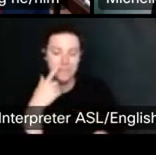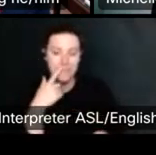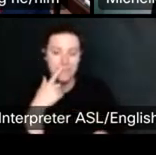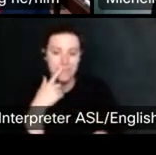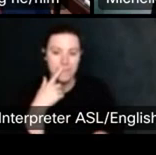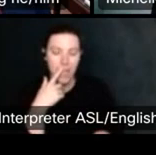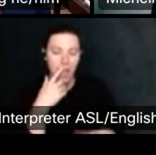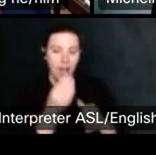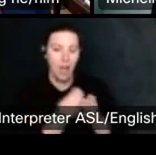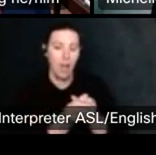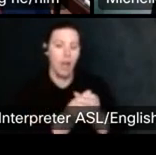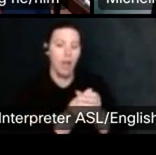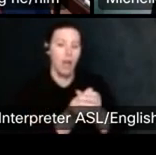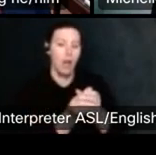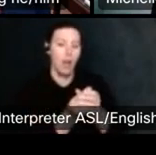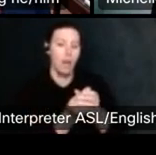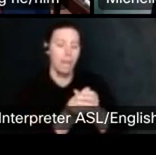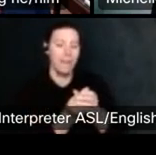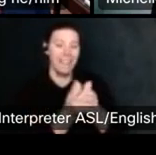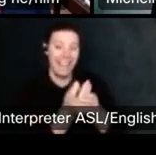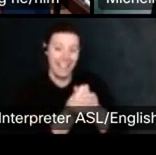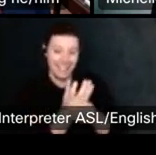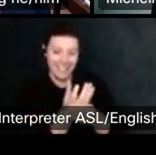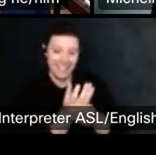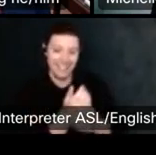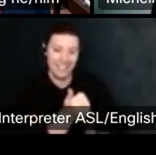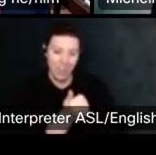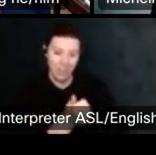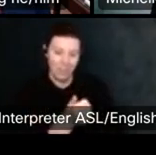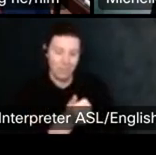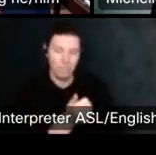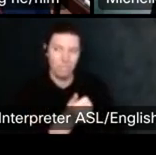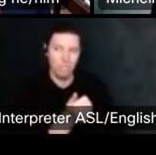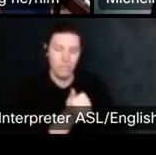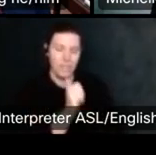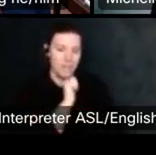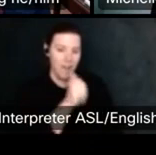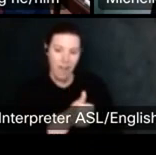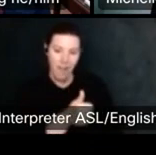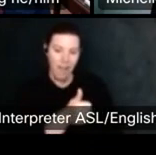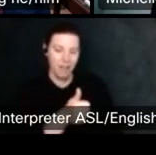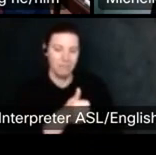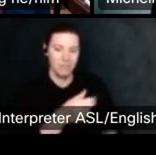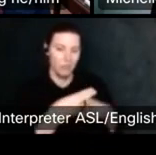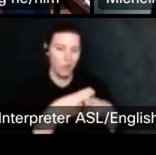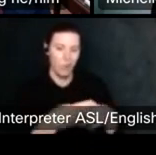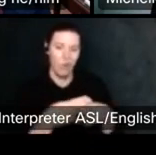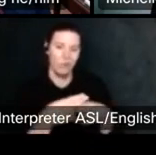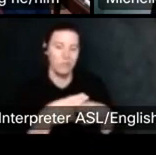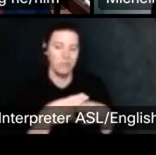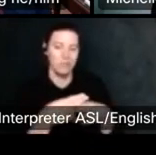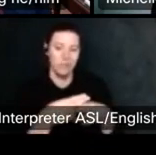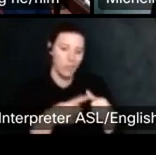Um, and so, um.